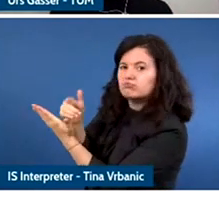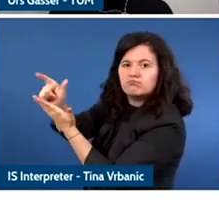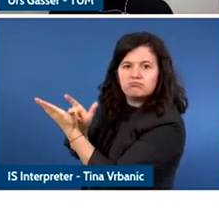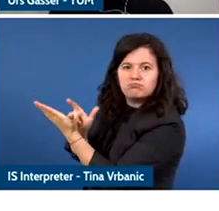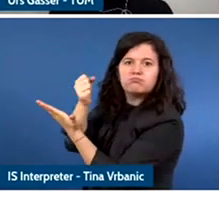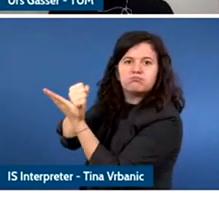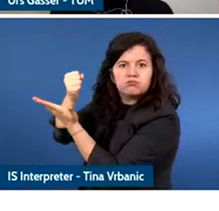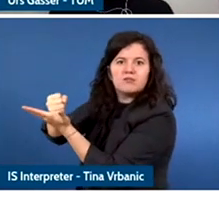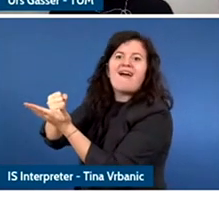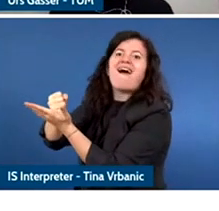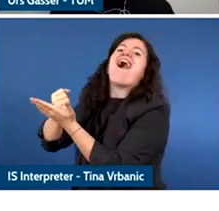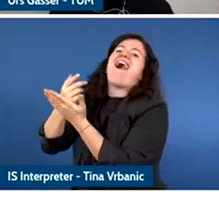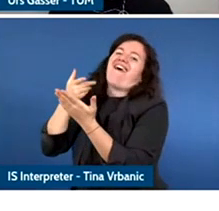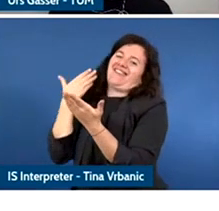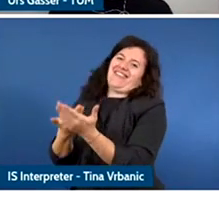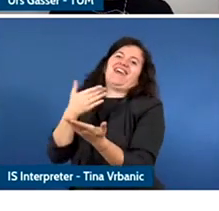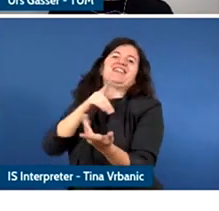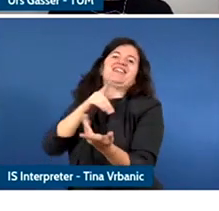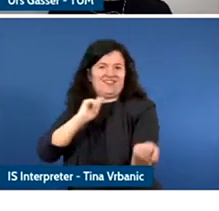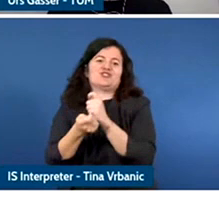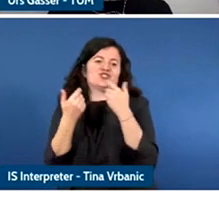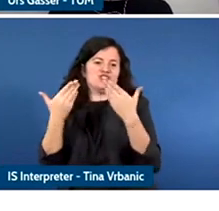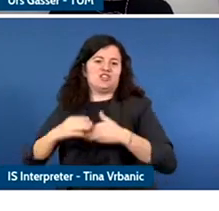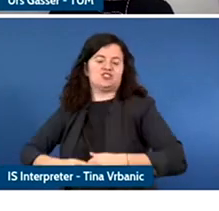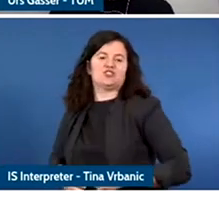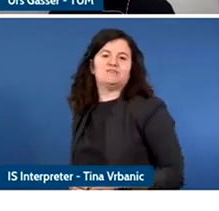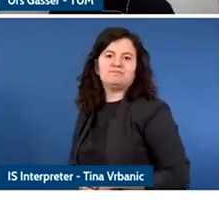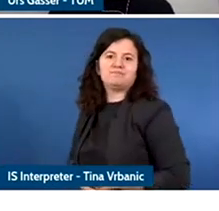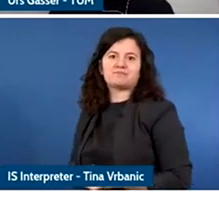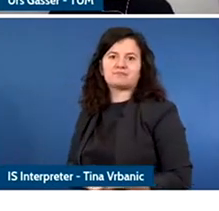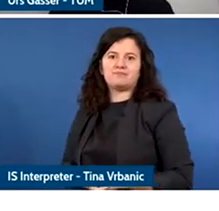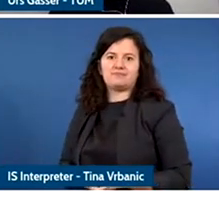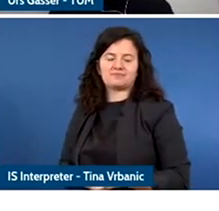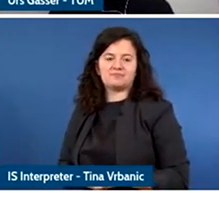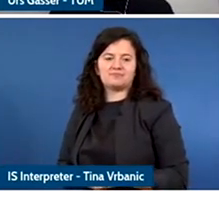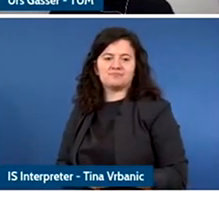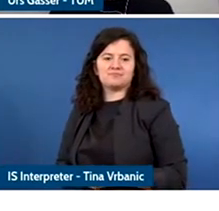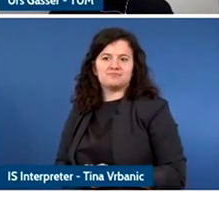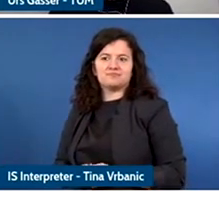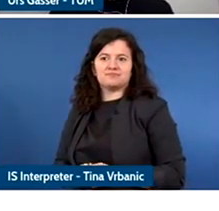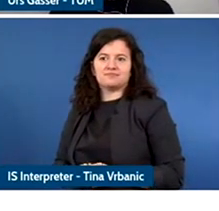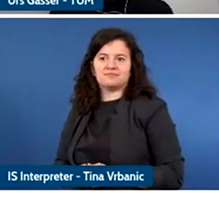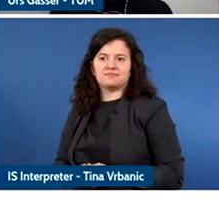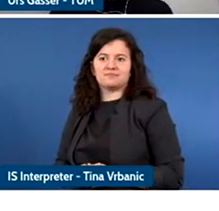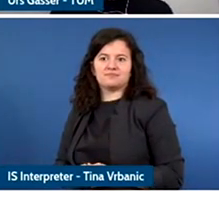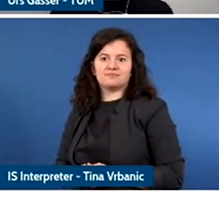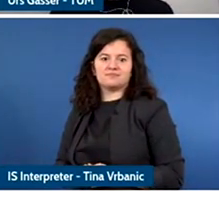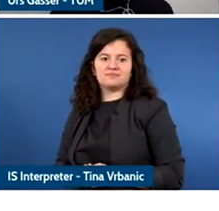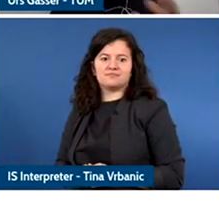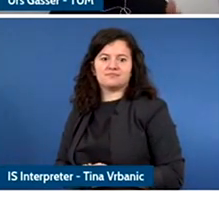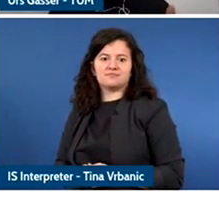to change and the second dimension of participation is around participation in the development of the policy that is we are talking about